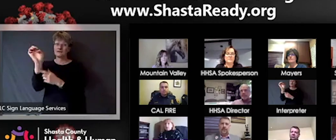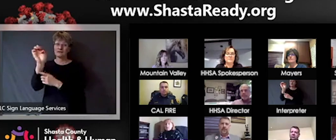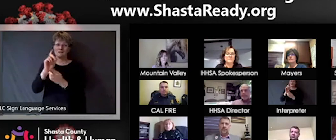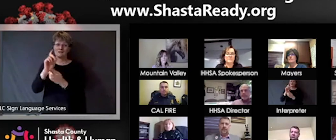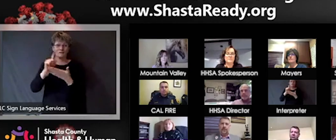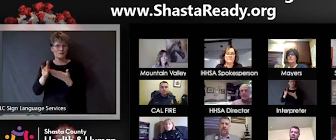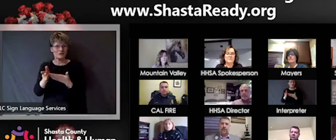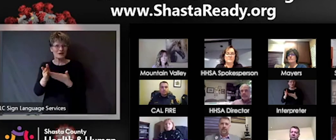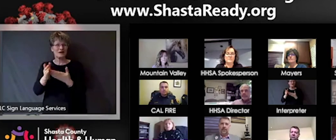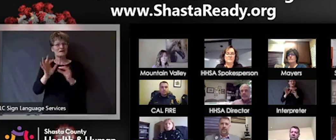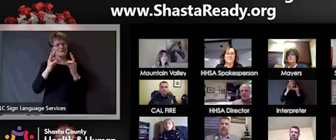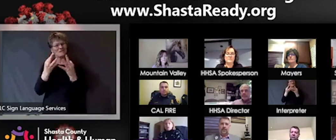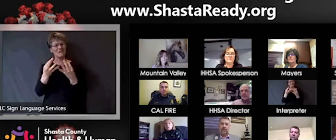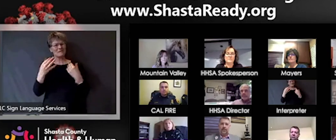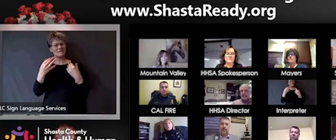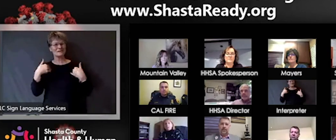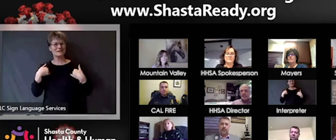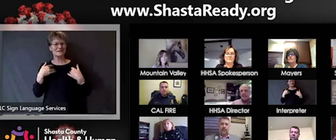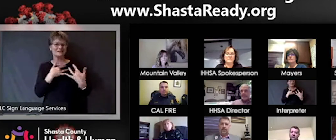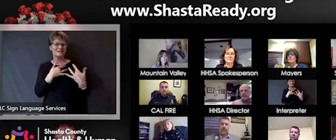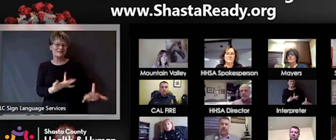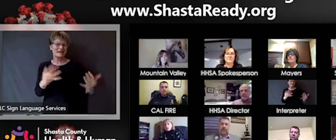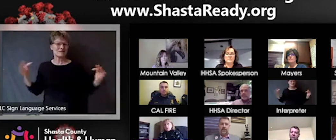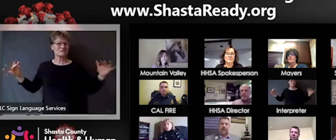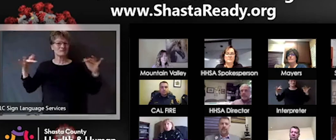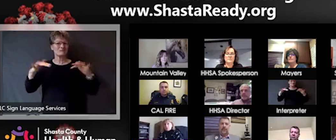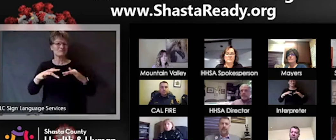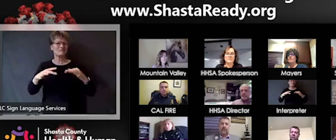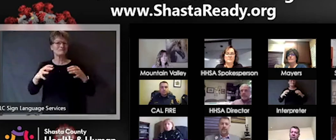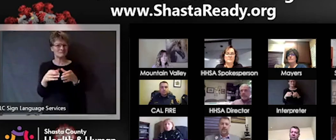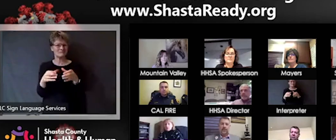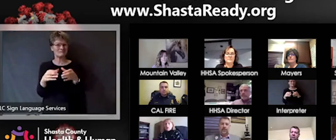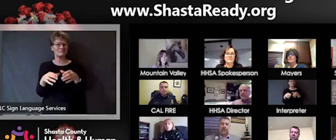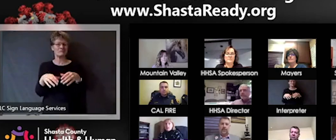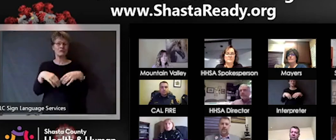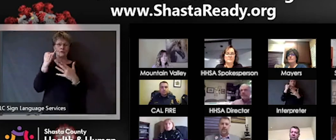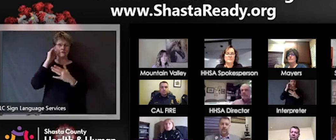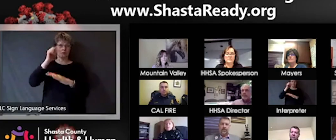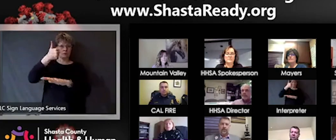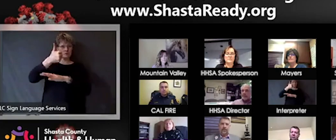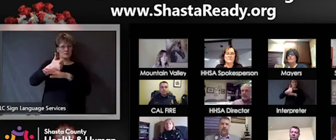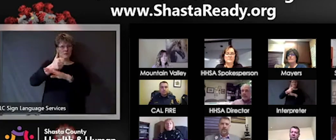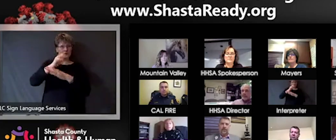gather and so creating a schedule for yourself can can really help that and